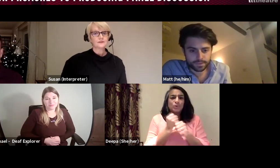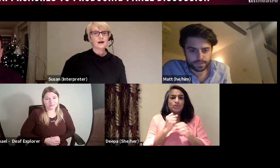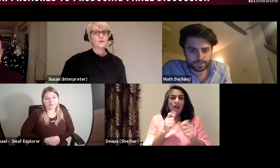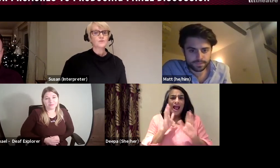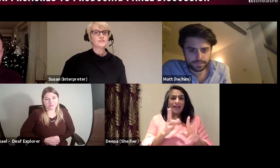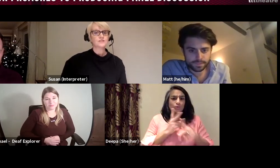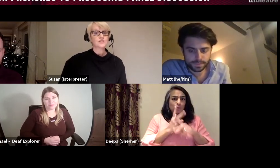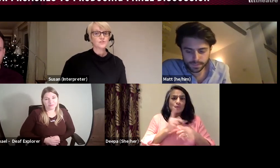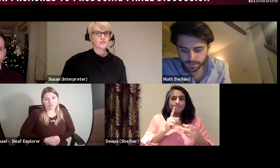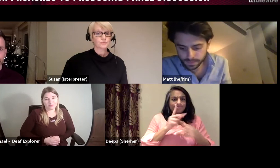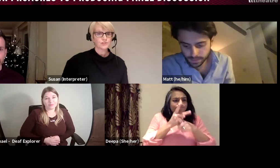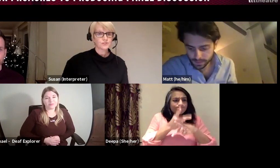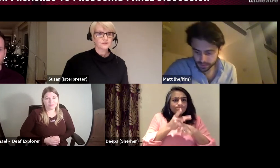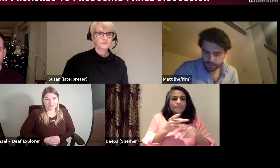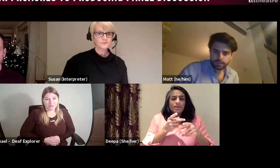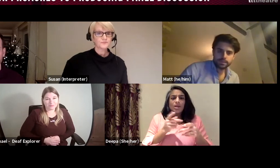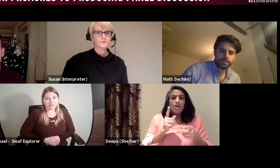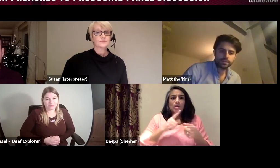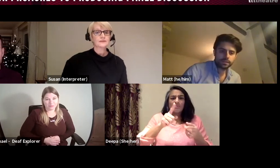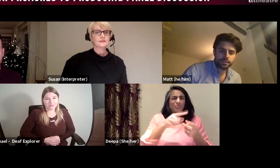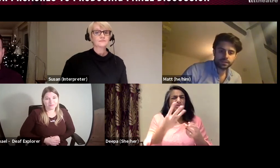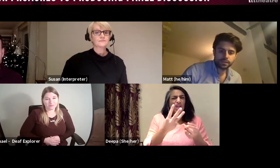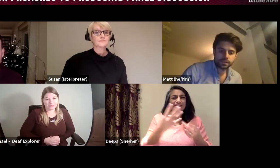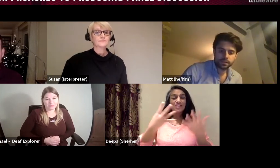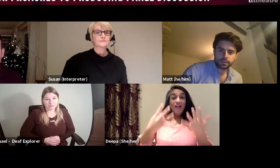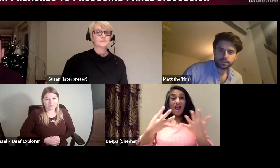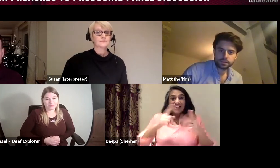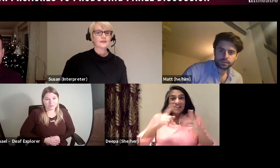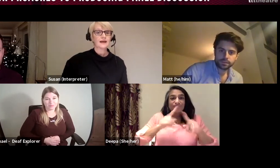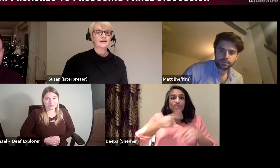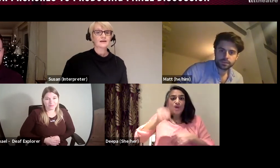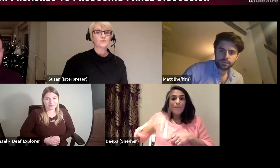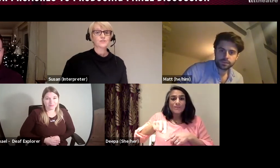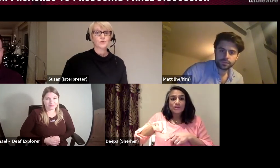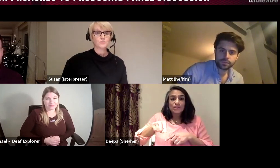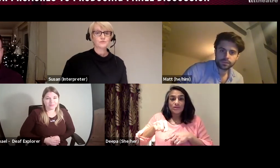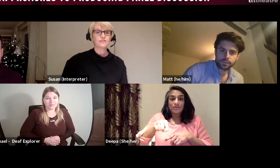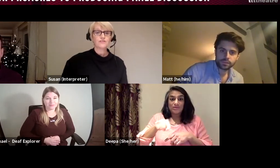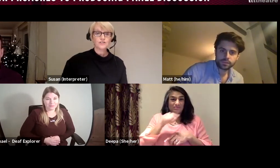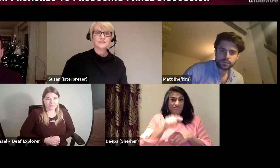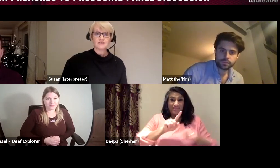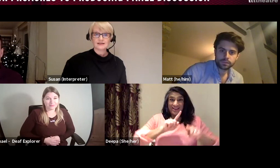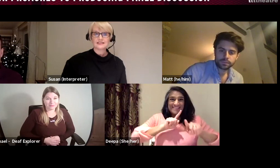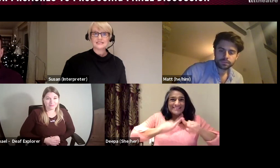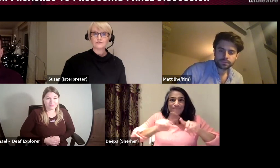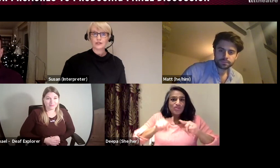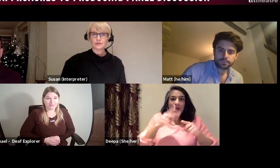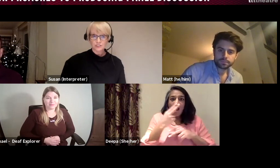I was an associate producer and I was responsible for 39 different commissions,